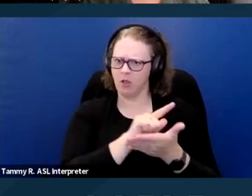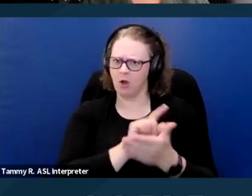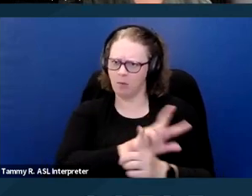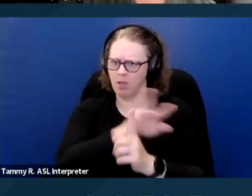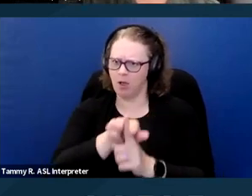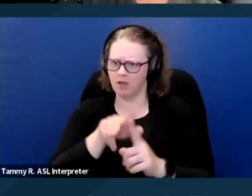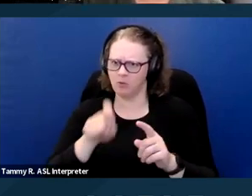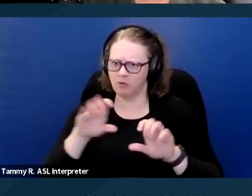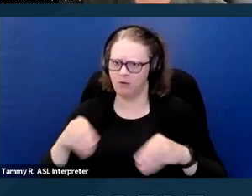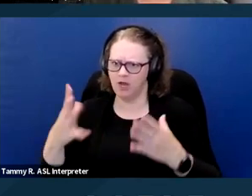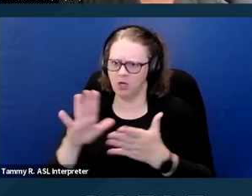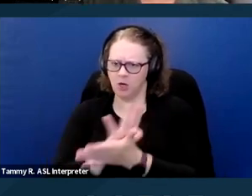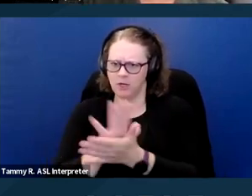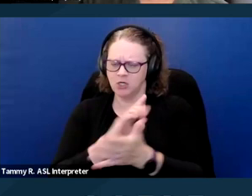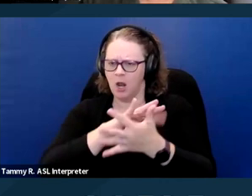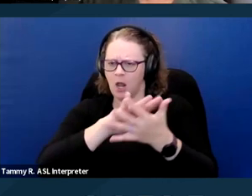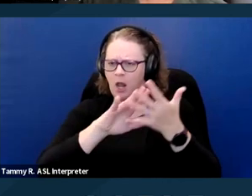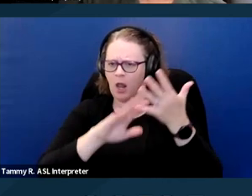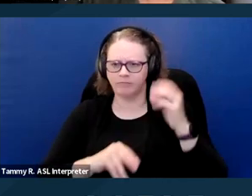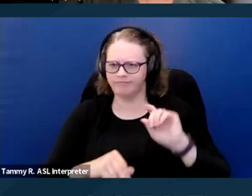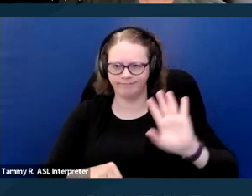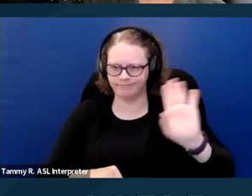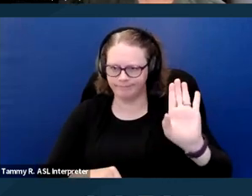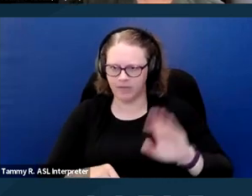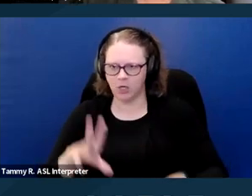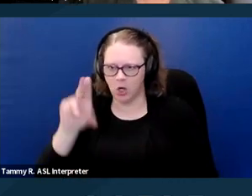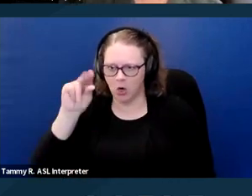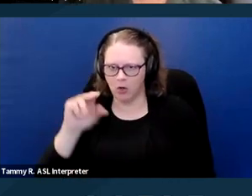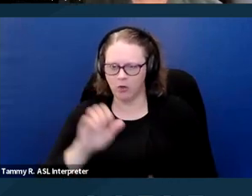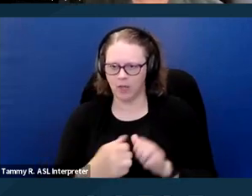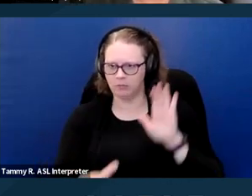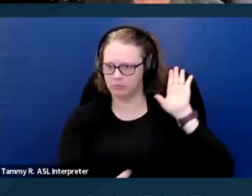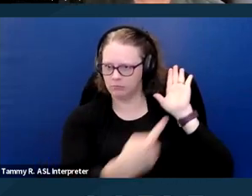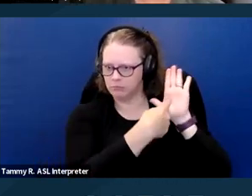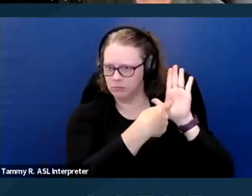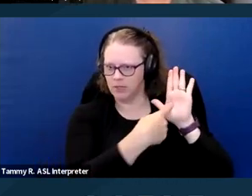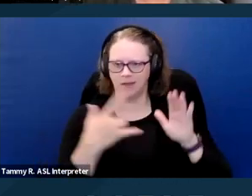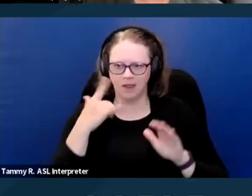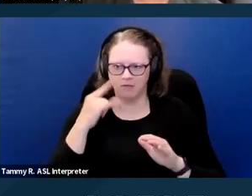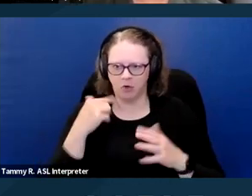with this, no. And you can point right to that Californian Health and Safety Code provision